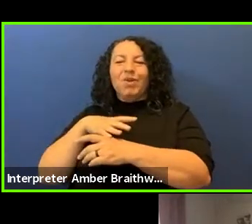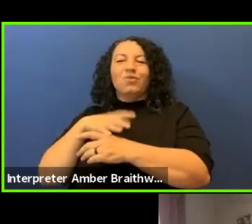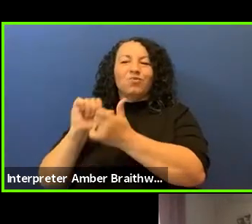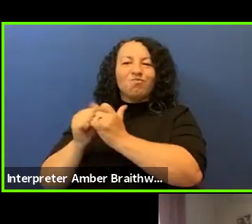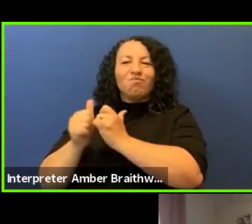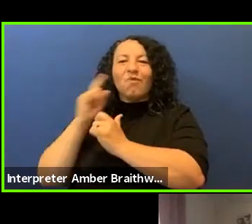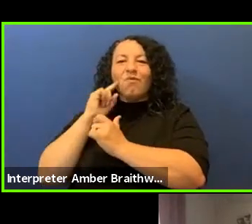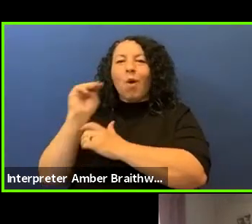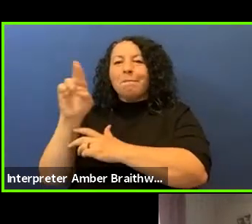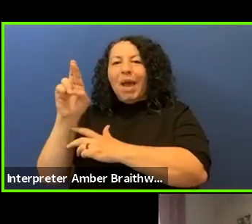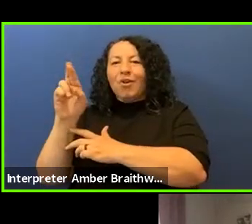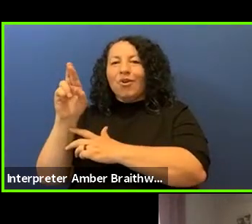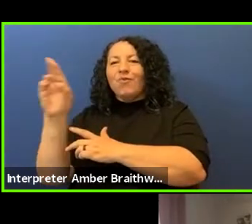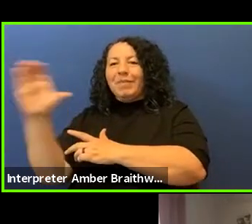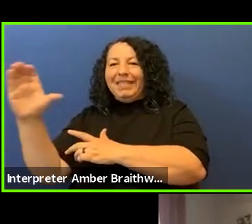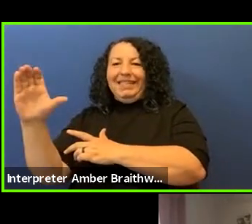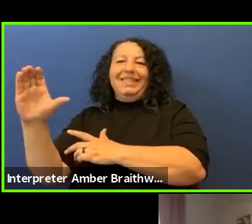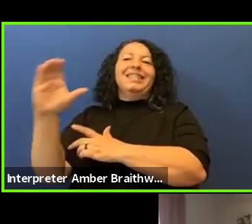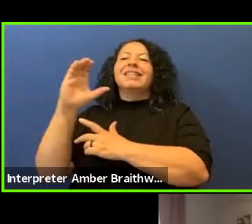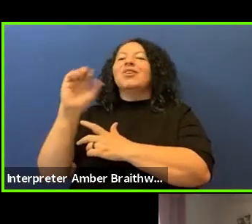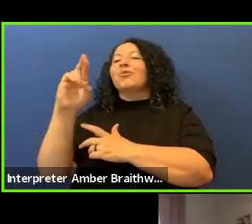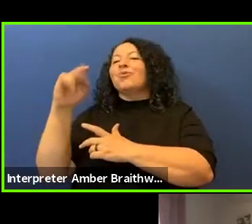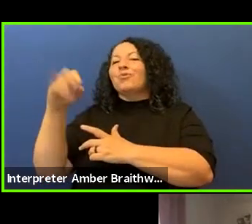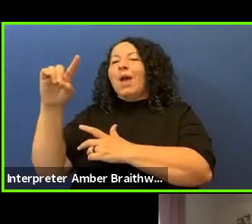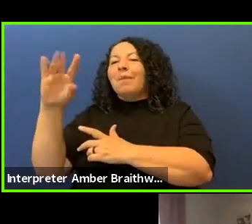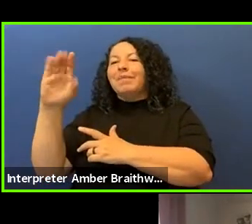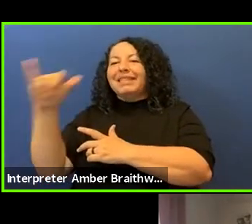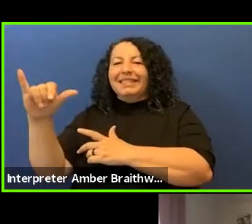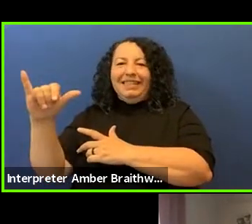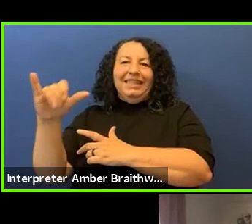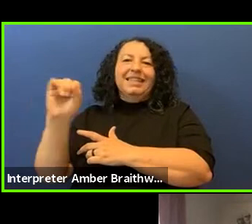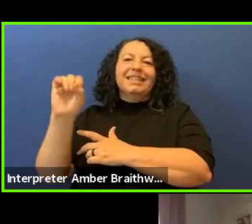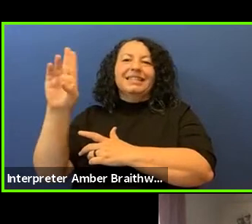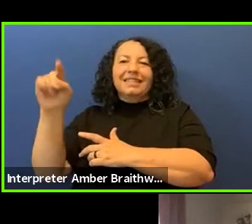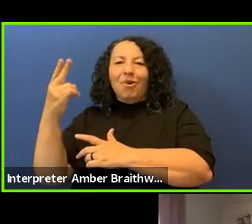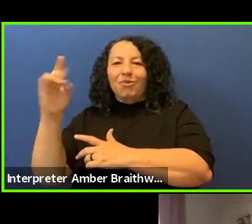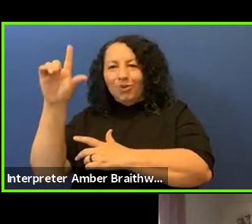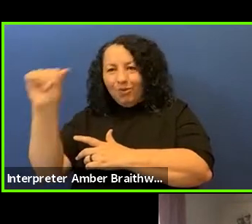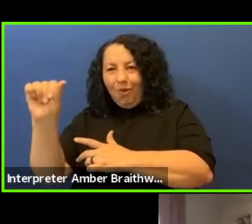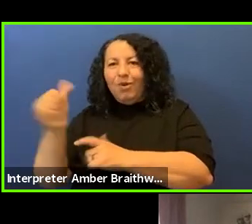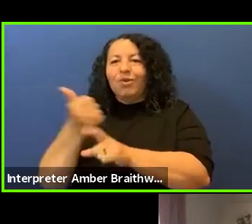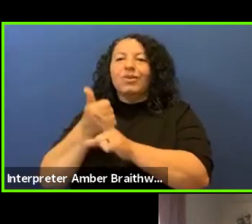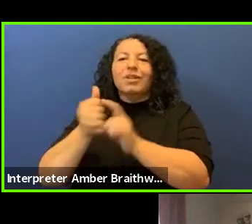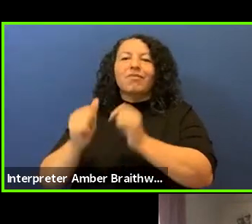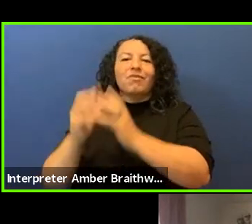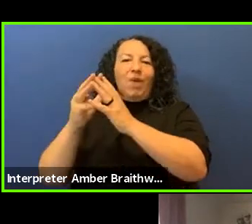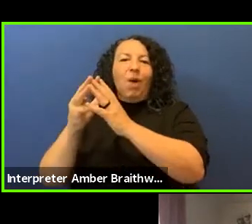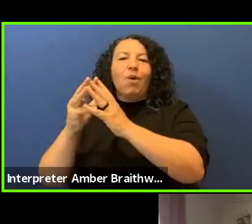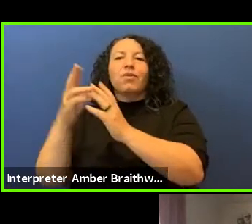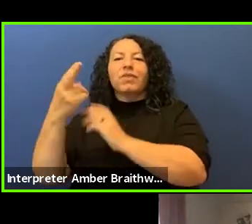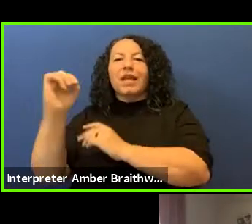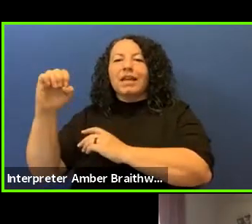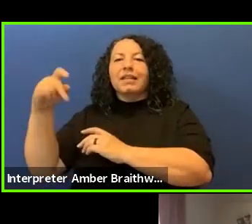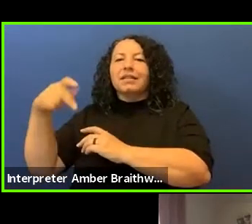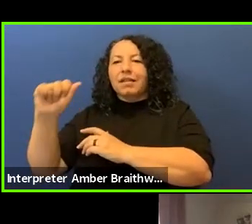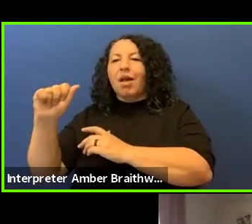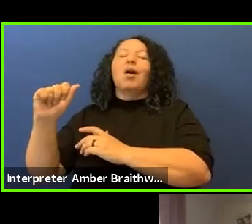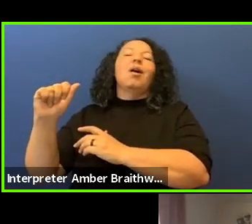She is the founder of the He Sapa Voter Initiative, a civic engagement initiative for the urban Indians